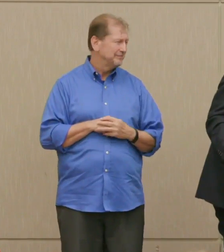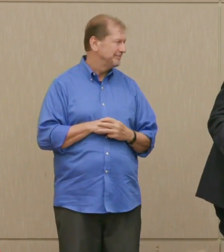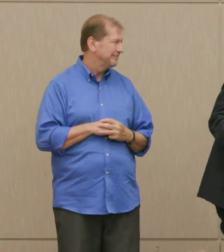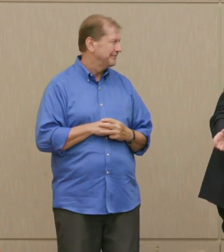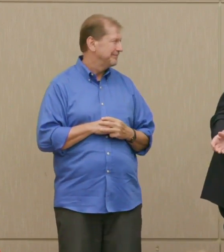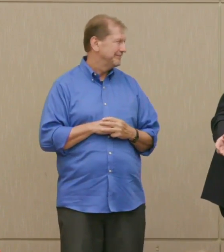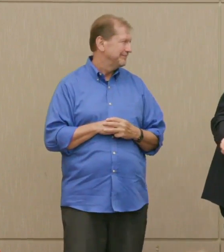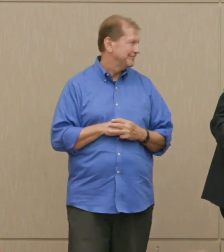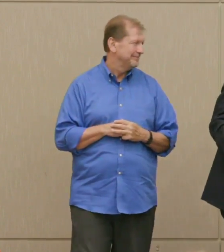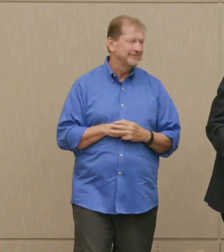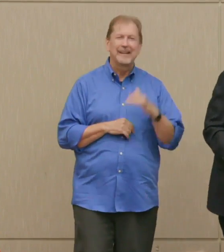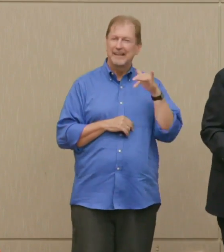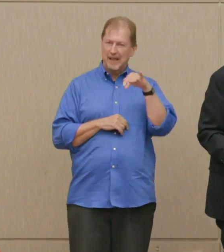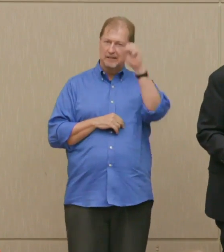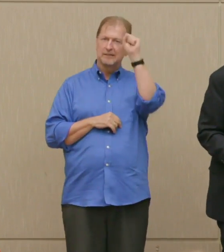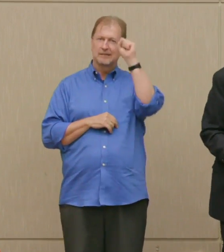Dr. Poser: Okay, that's it. Okay.